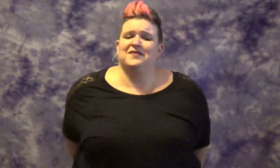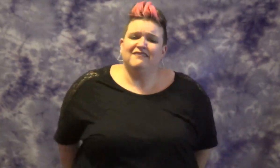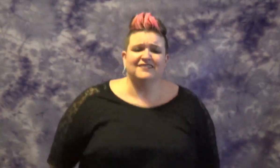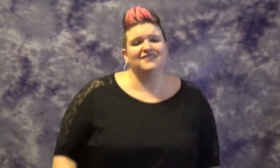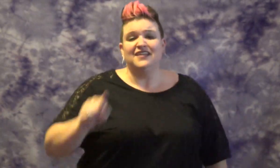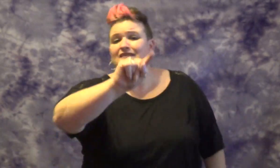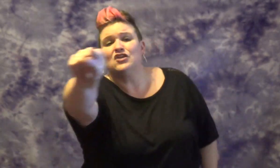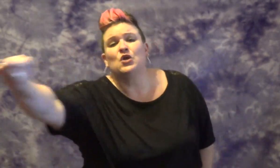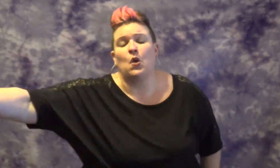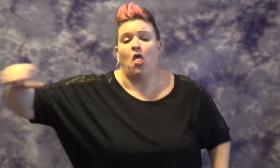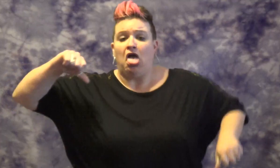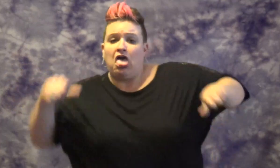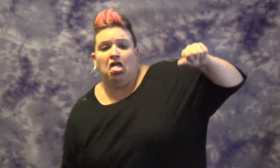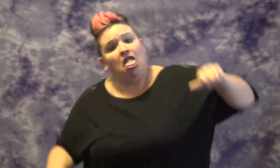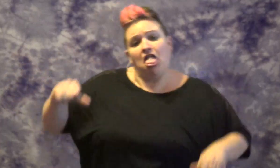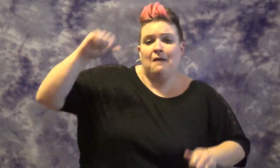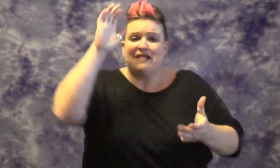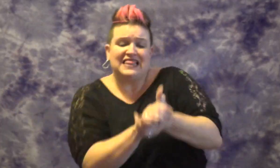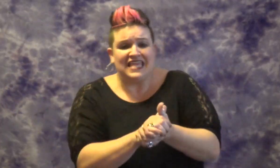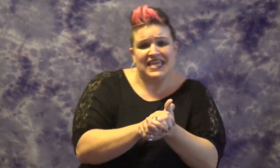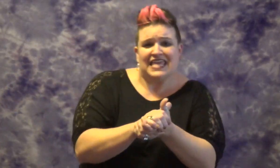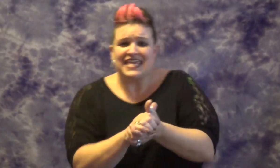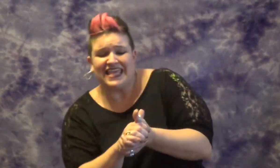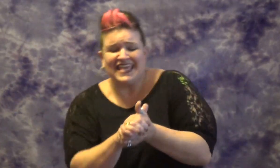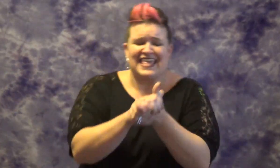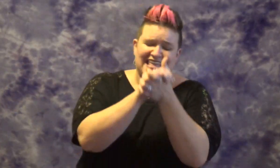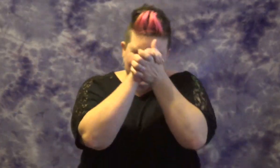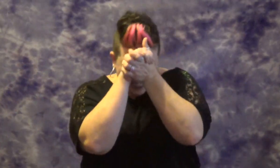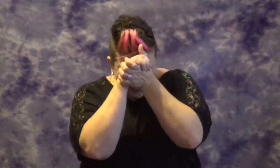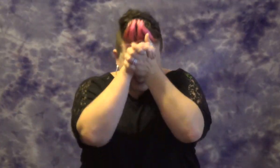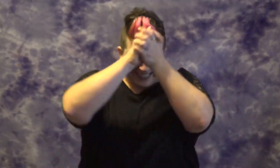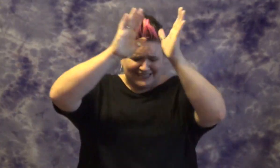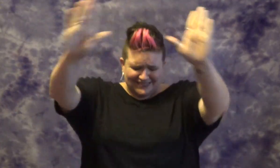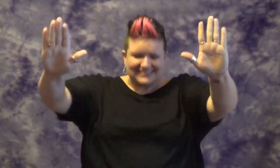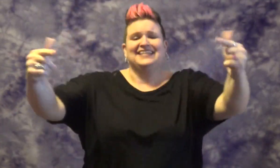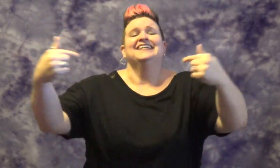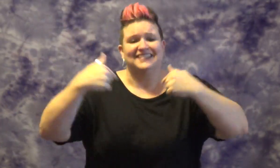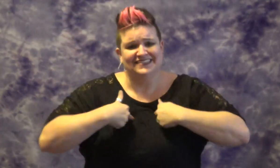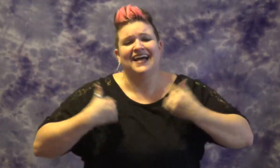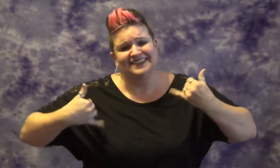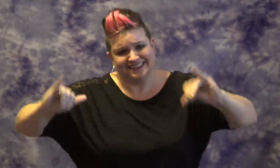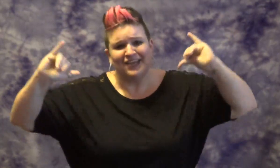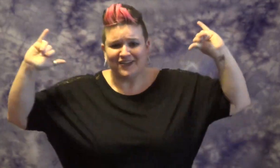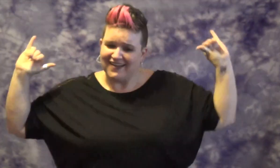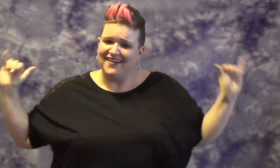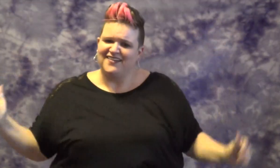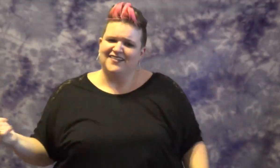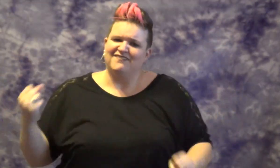ME NOT CARE IF YOU ALL DOUBT ME, BELIEVE ME